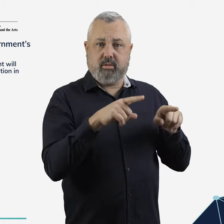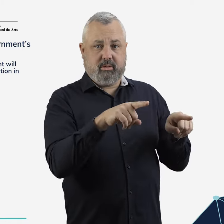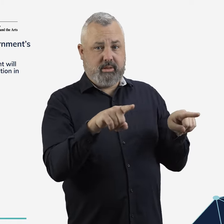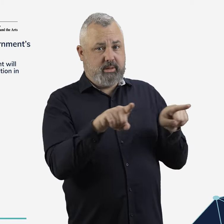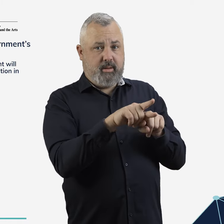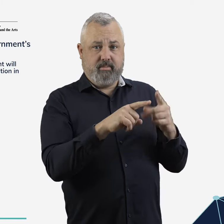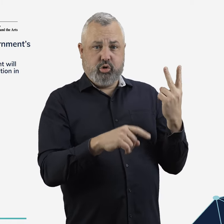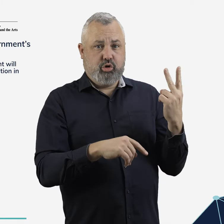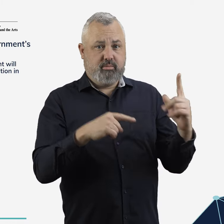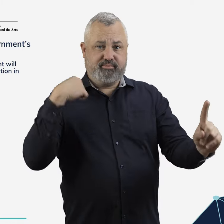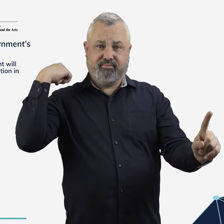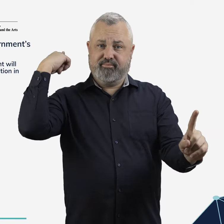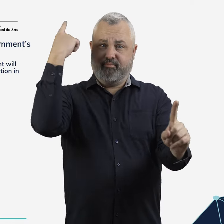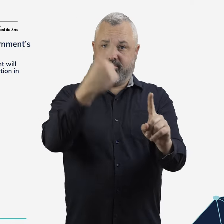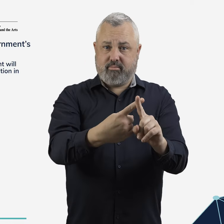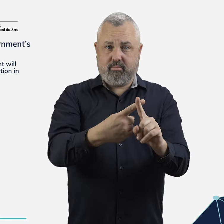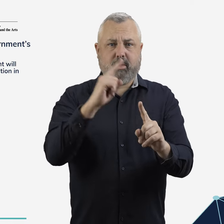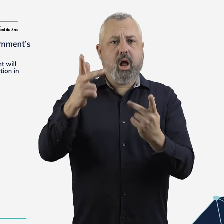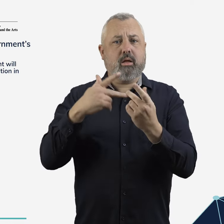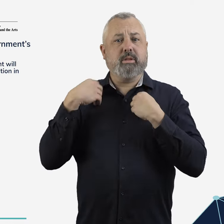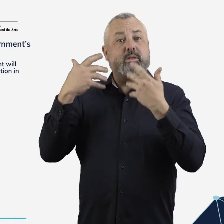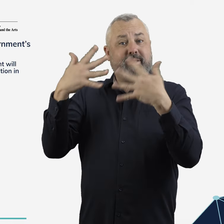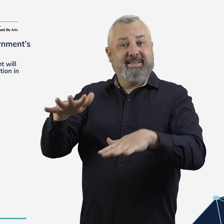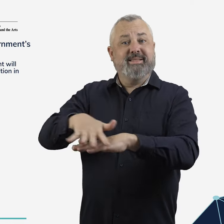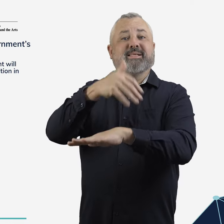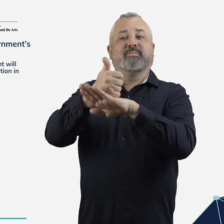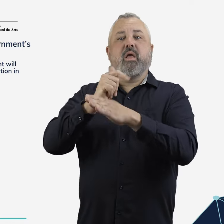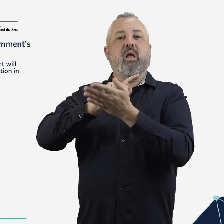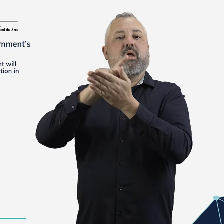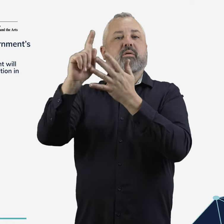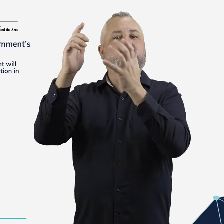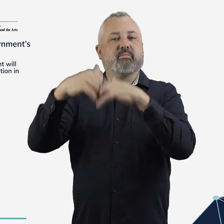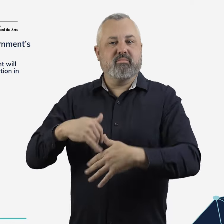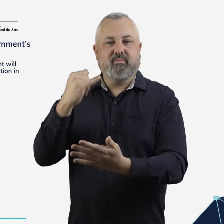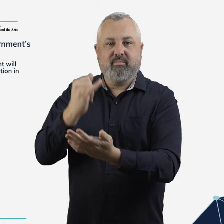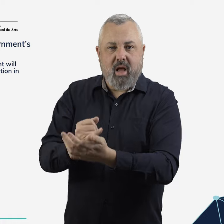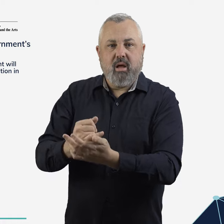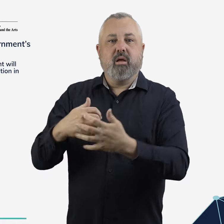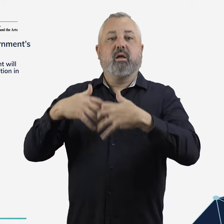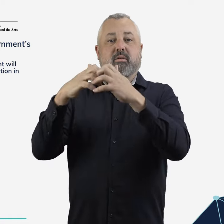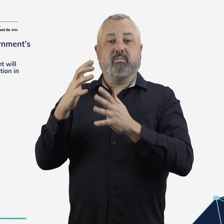While this is consistent with historic levels of competition, recent failures of smaller airlines may act to